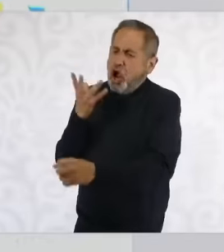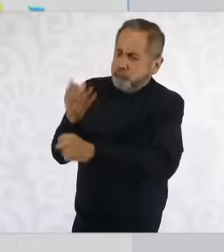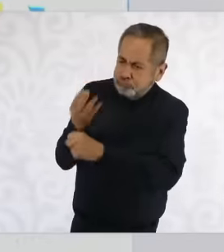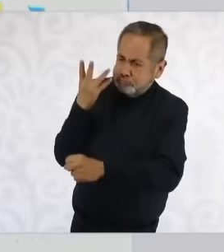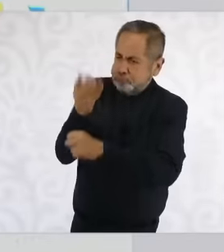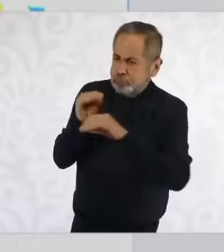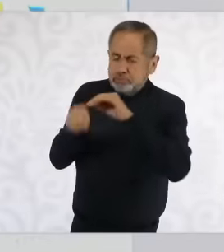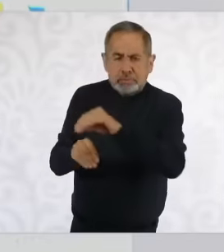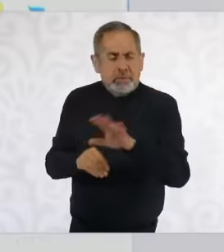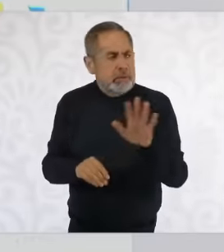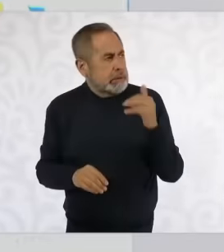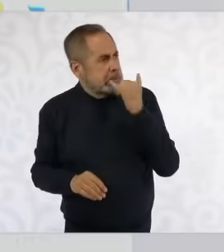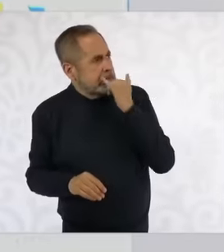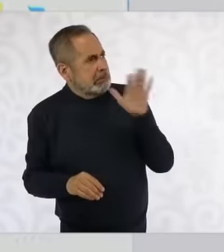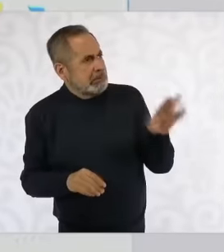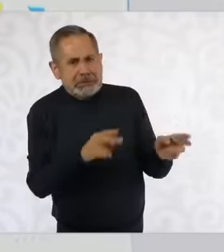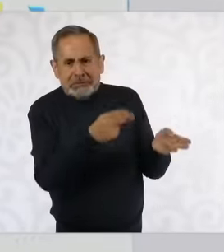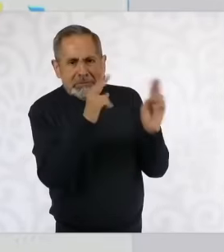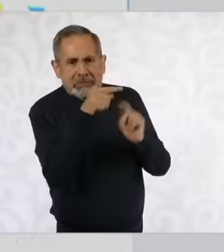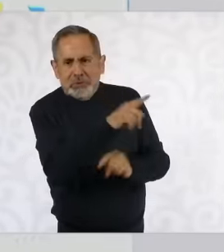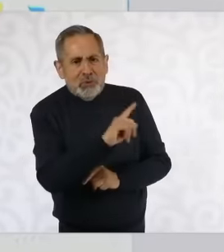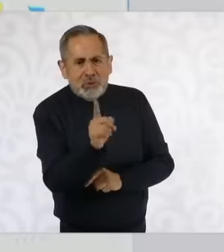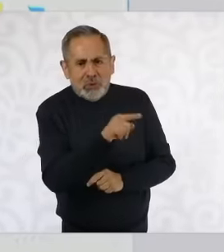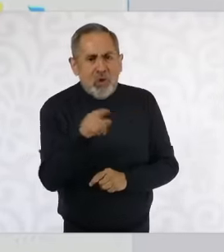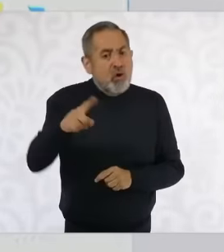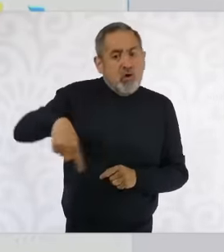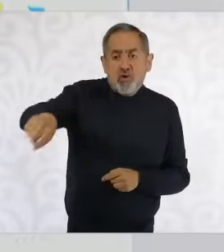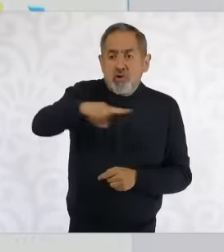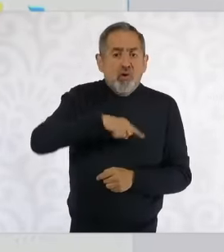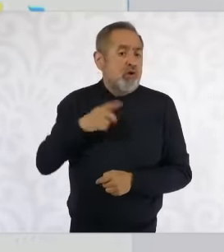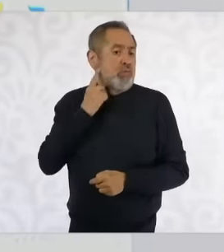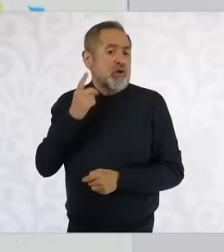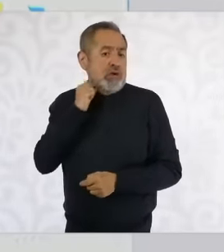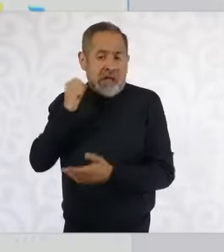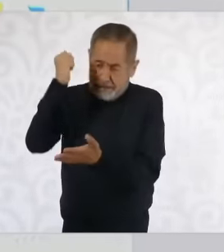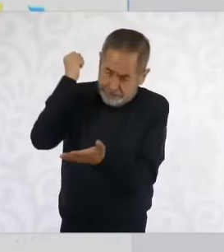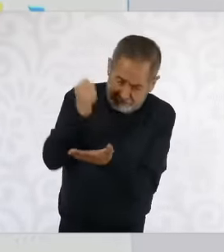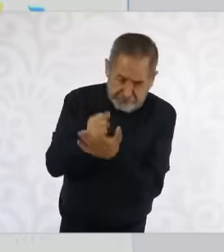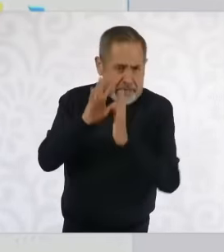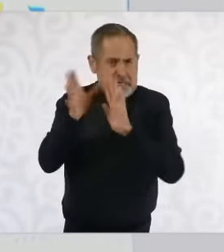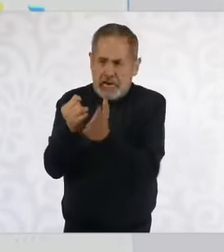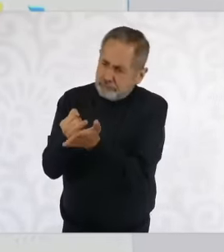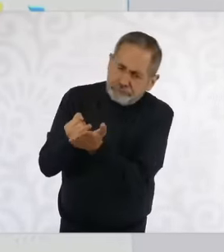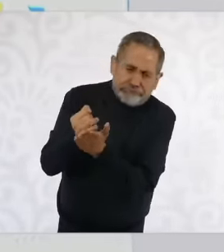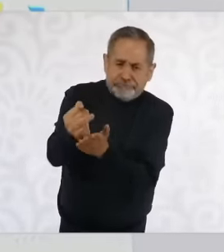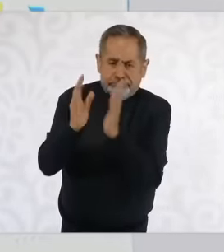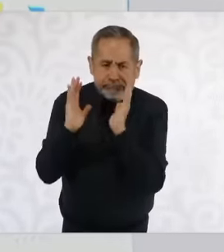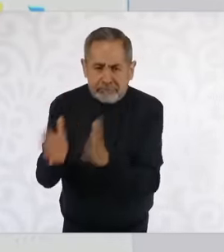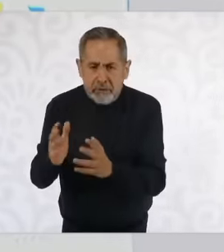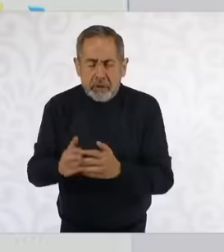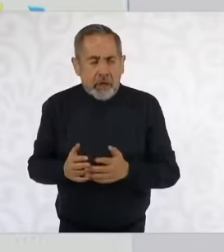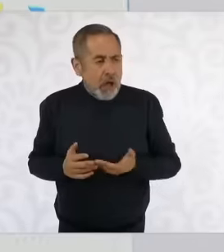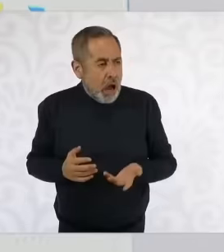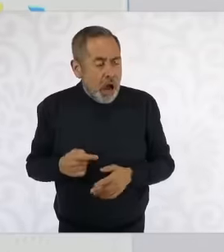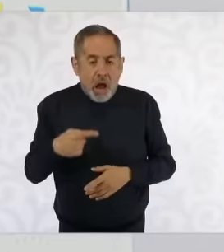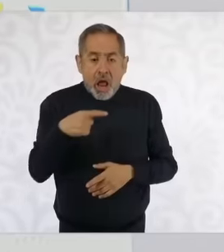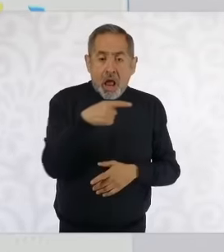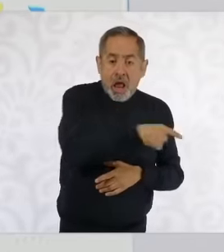is already a resolution of the Constituent Assembly, that is, the court is going beyond its